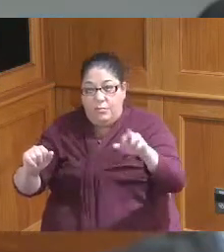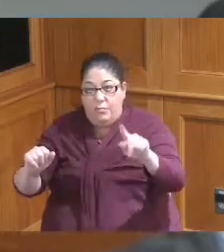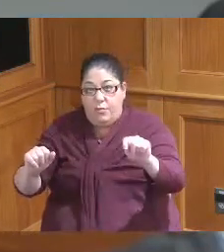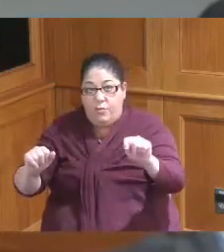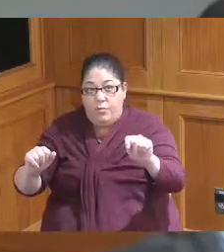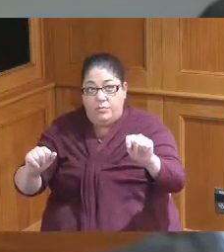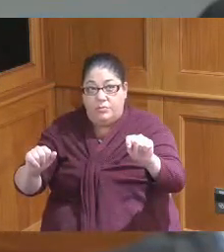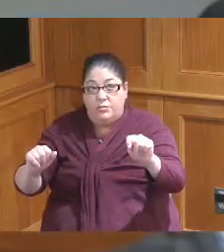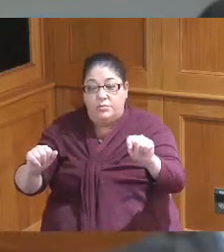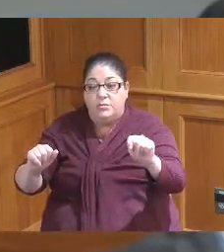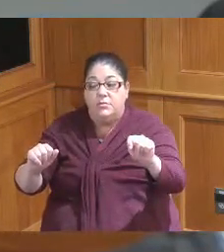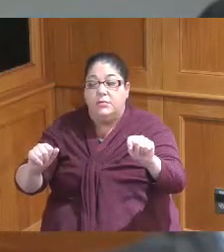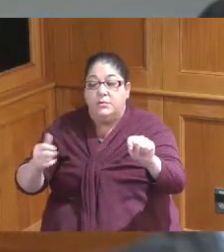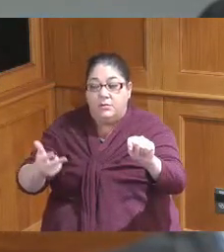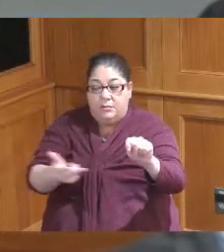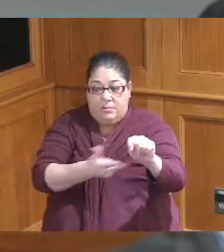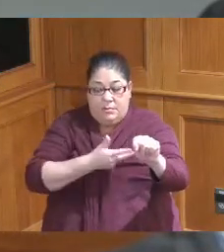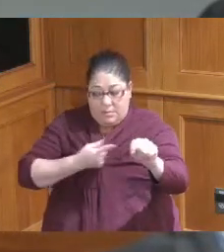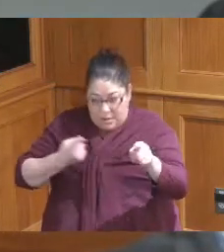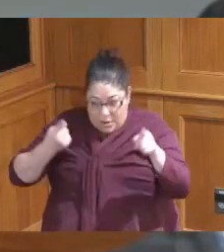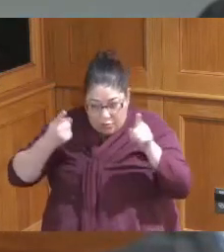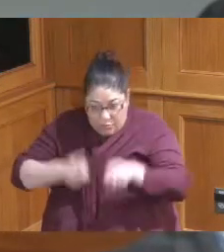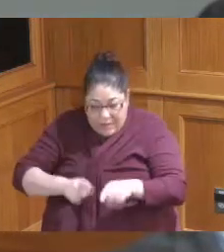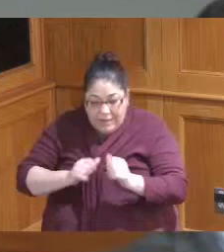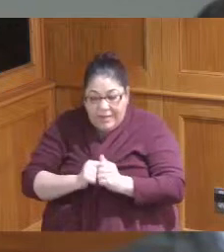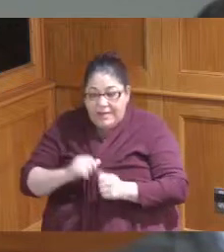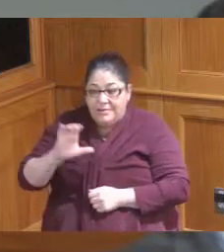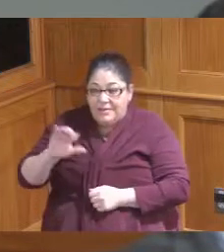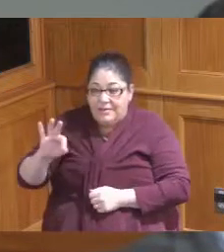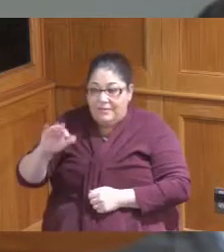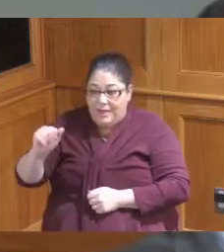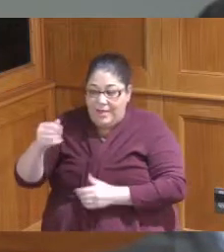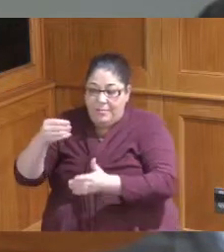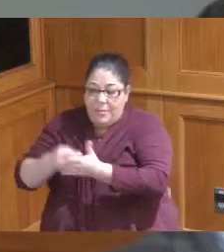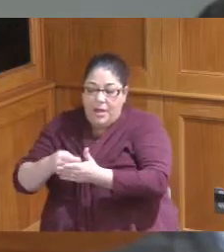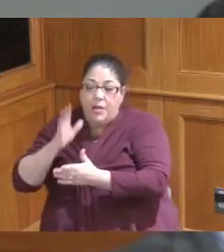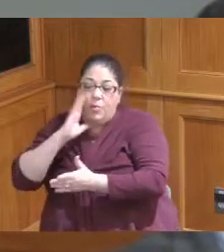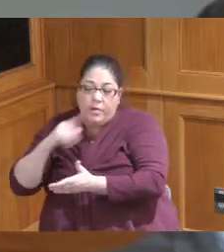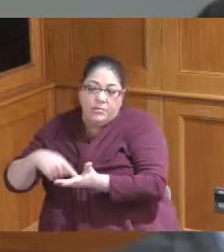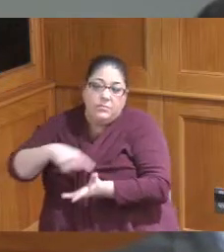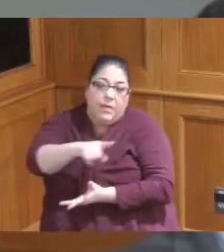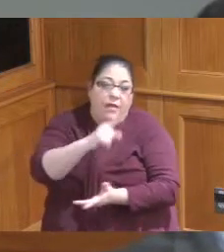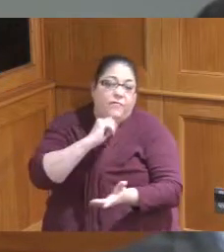that the money that comes into the CFA will be used to support those Debt Service payments so